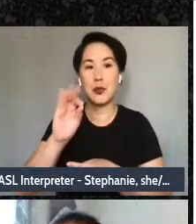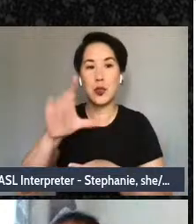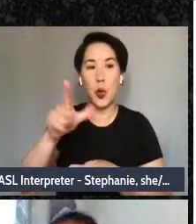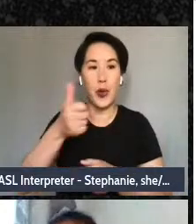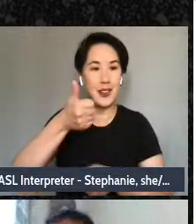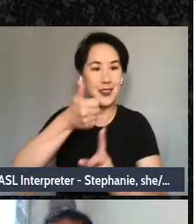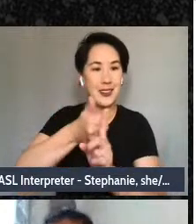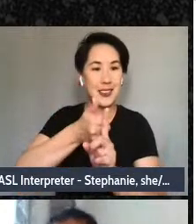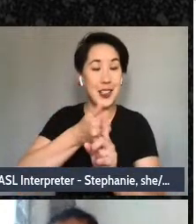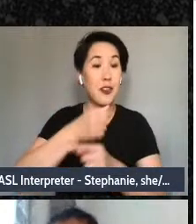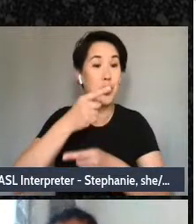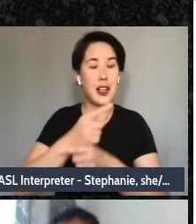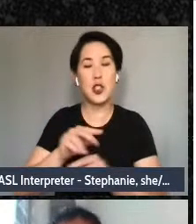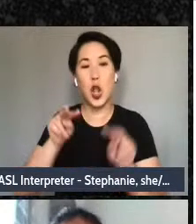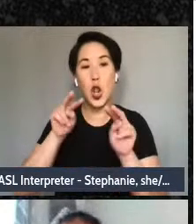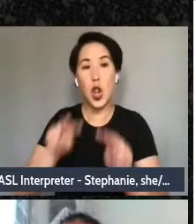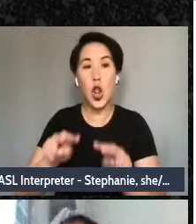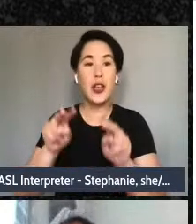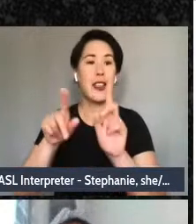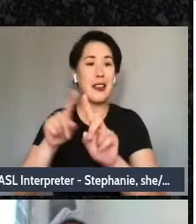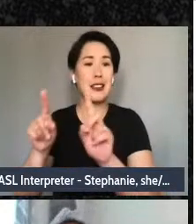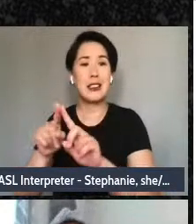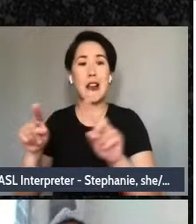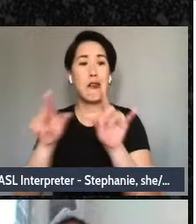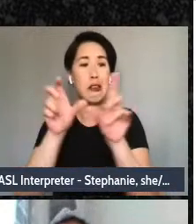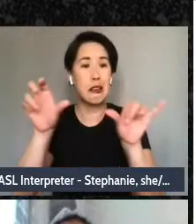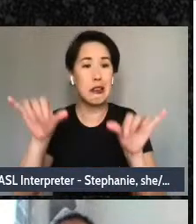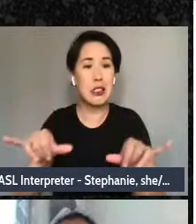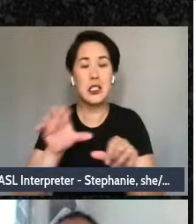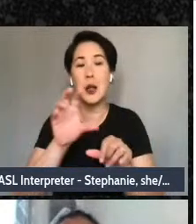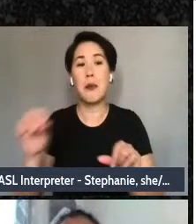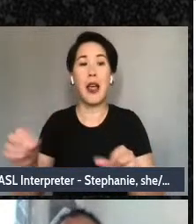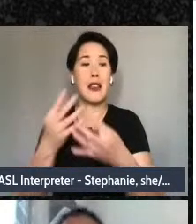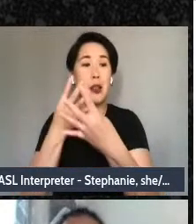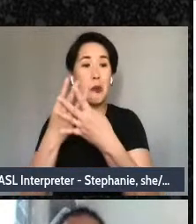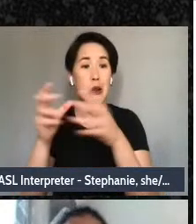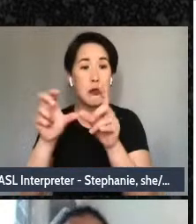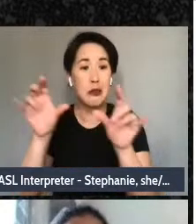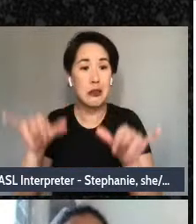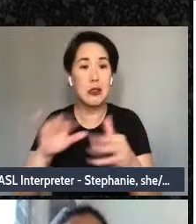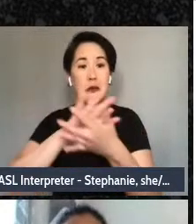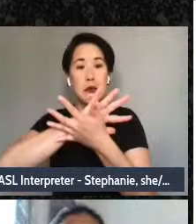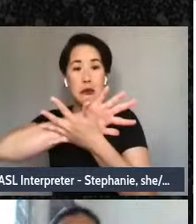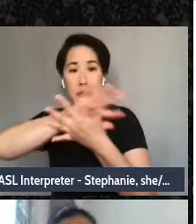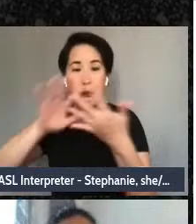industrial complex, etc., we like to look first at what is the soil, what is nourishing,